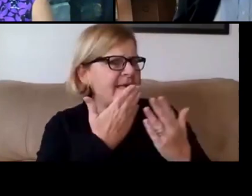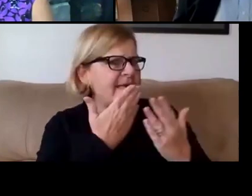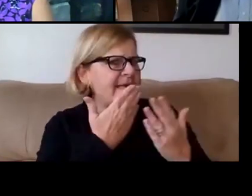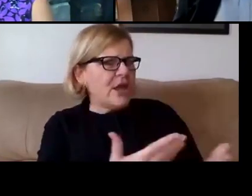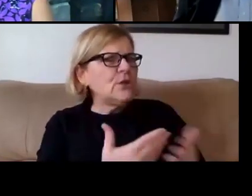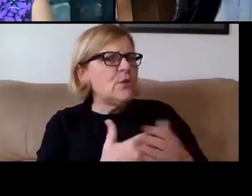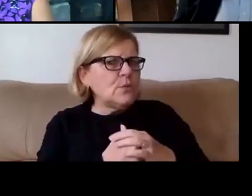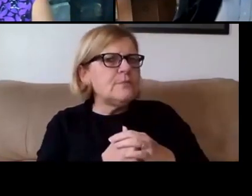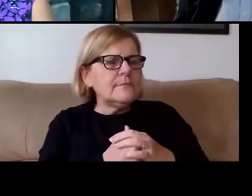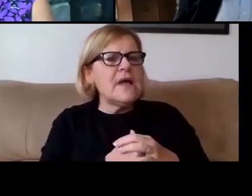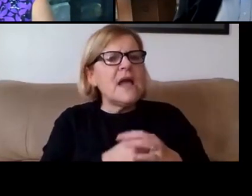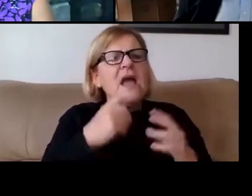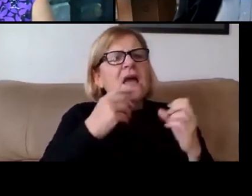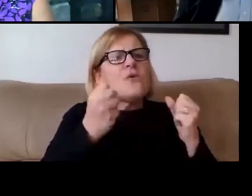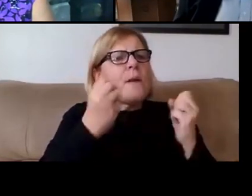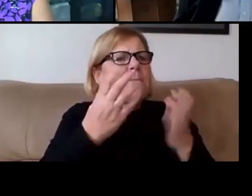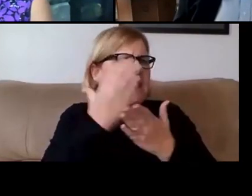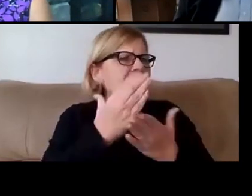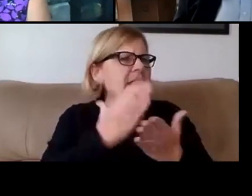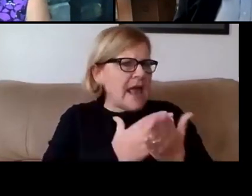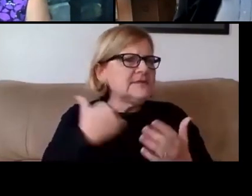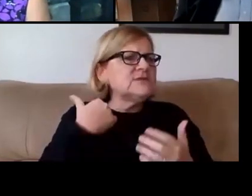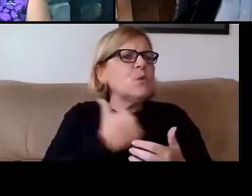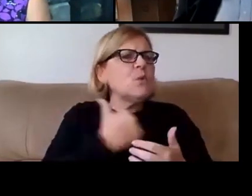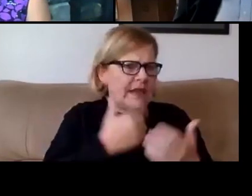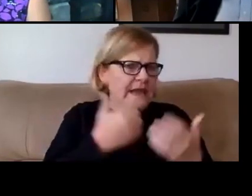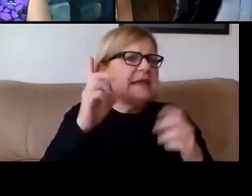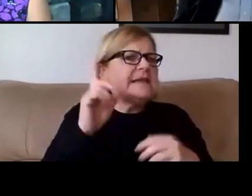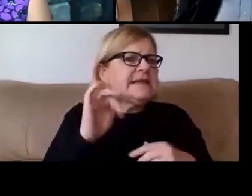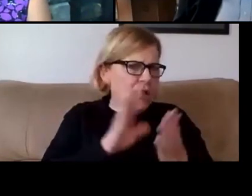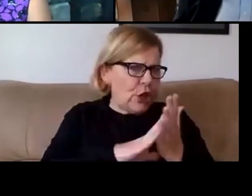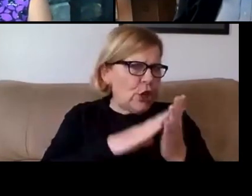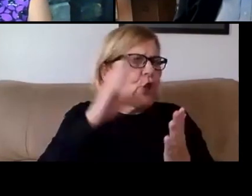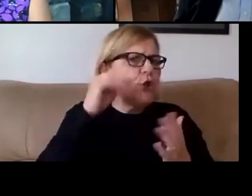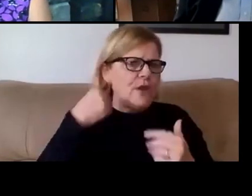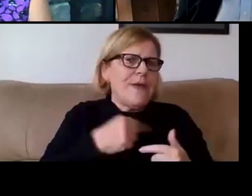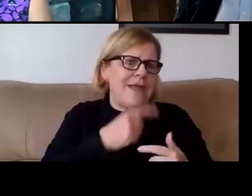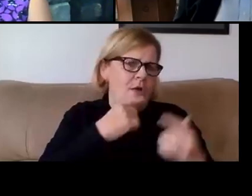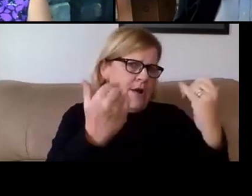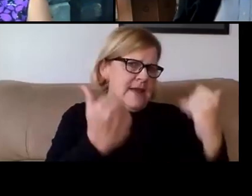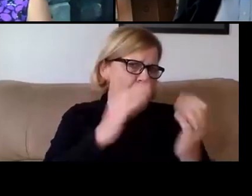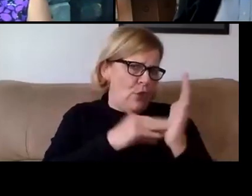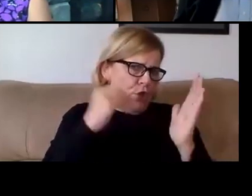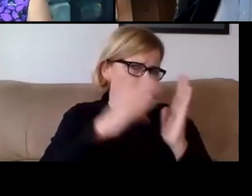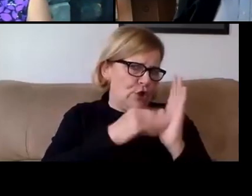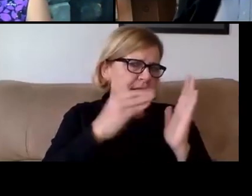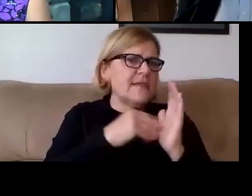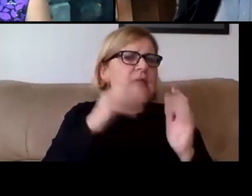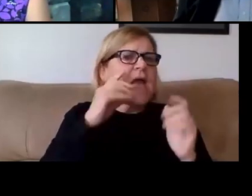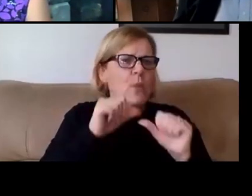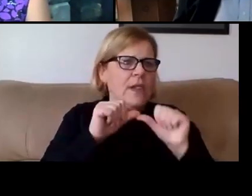And there are a lot of lessons that we have learned and that we are learning. So that continues.